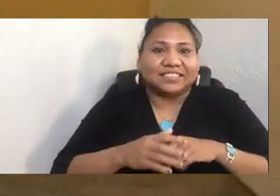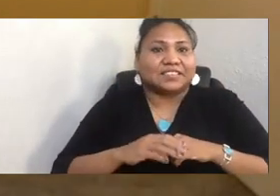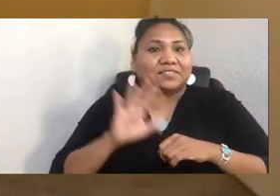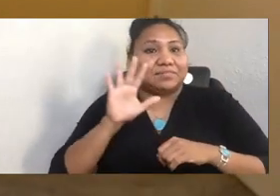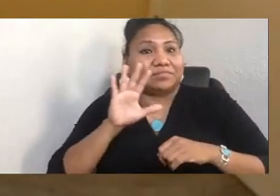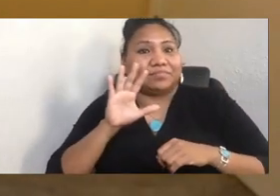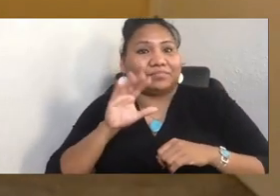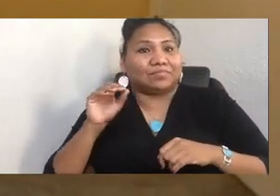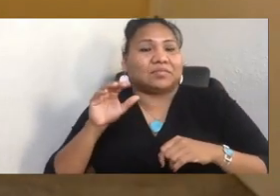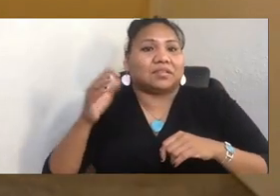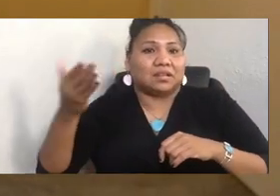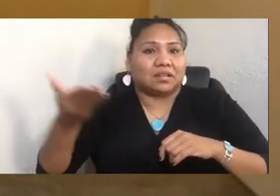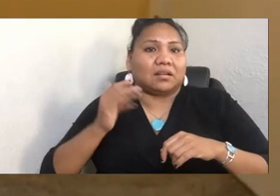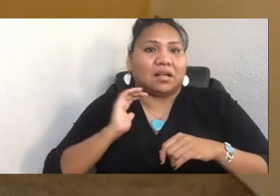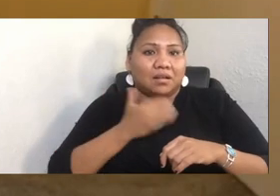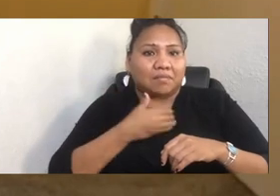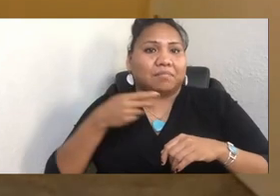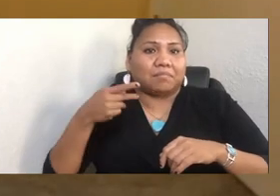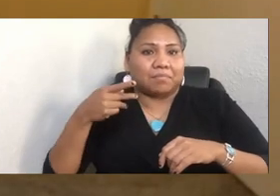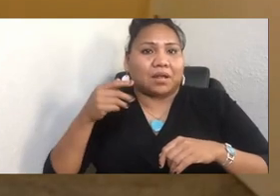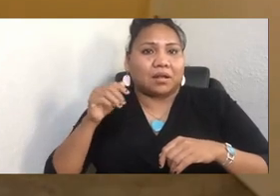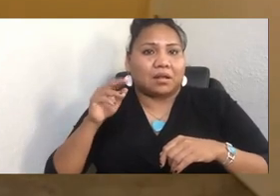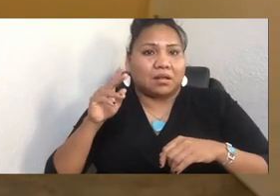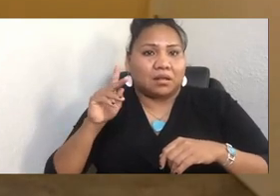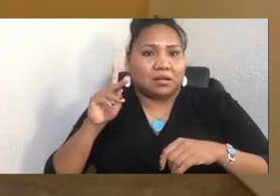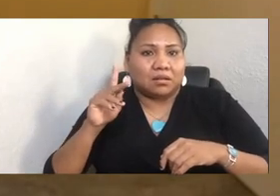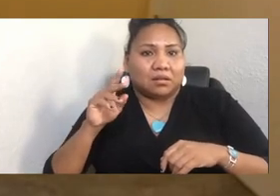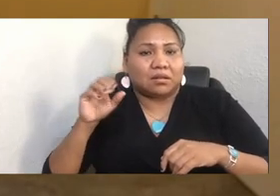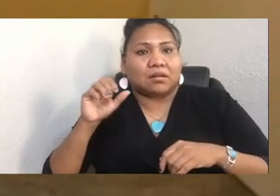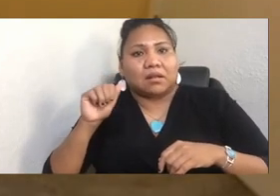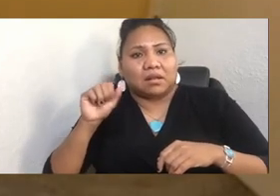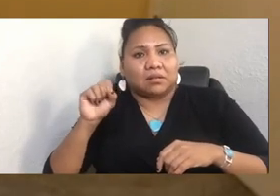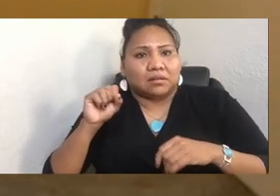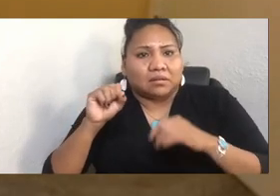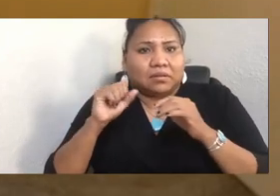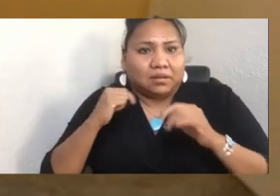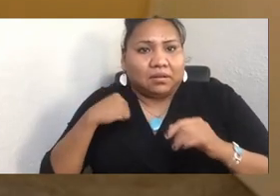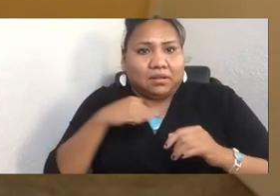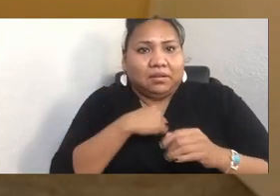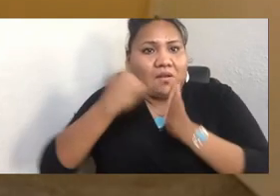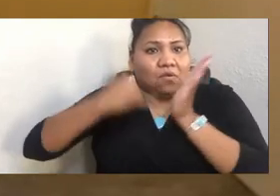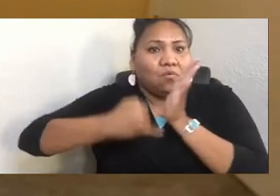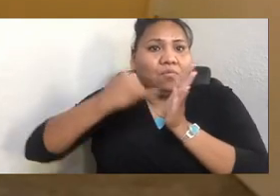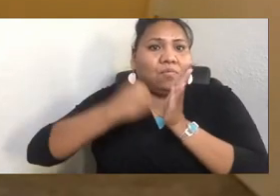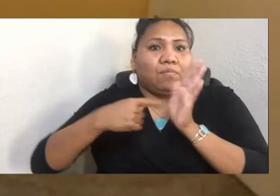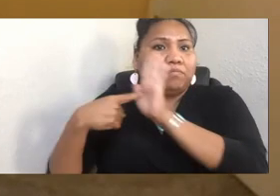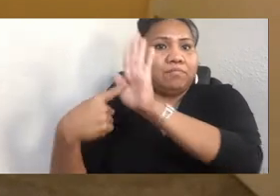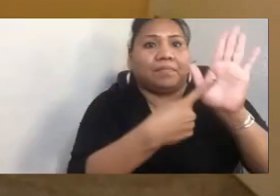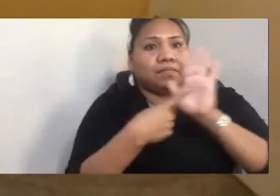I have a few exhibitions coming down the pipeline, and I'm doing some projects like that. And more podcasts. Exhibitions.